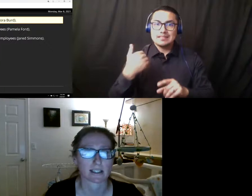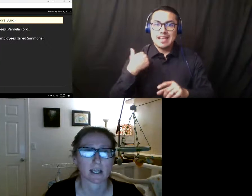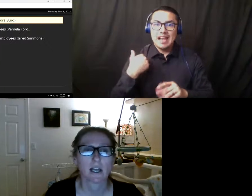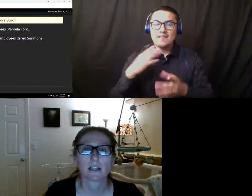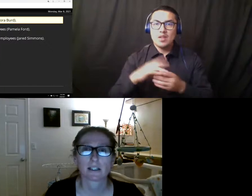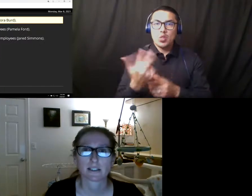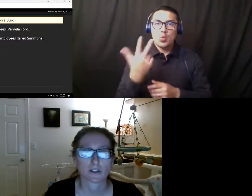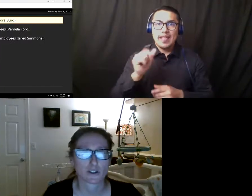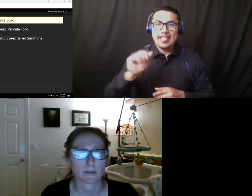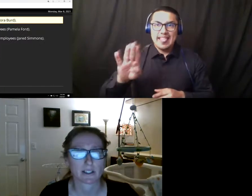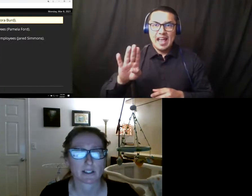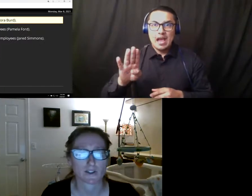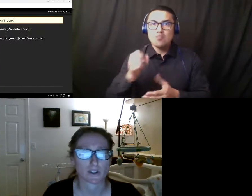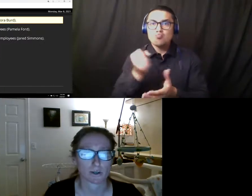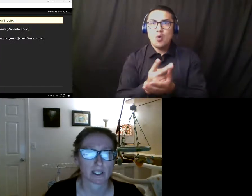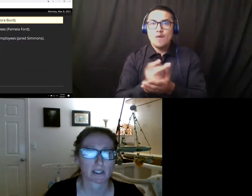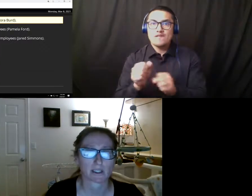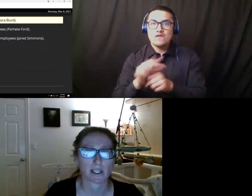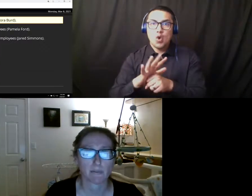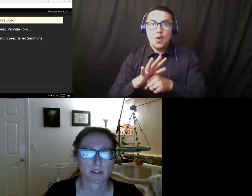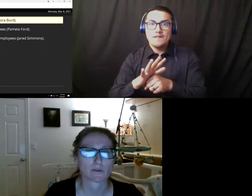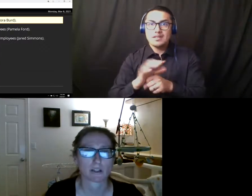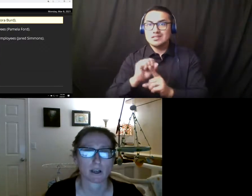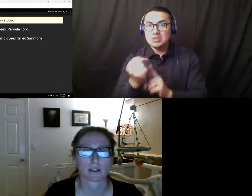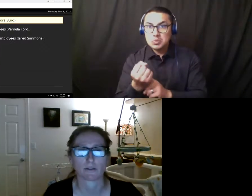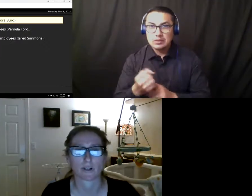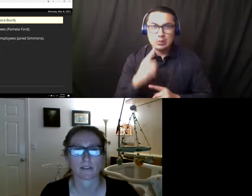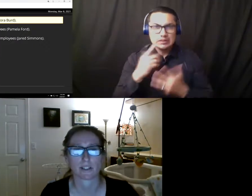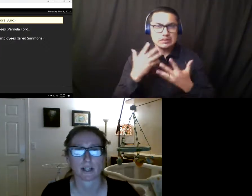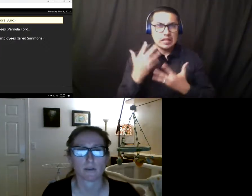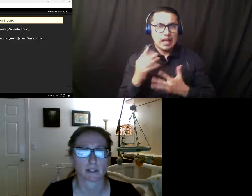It's extremely disturbing that the campus was not notified of these outbreaks